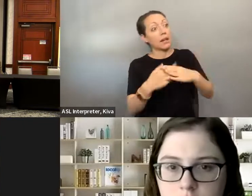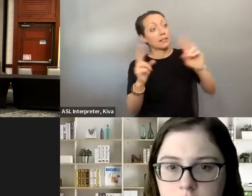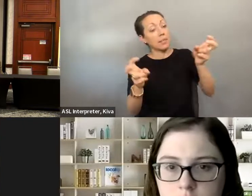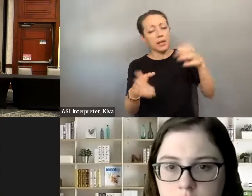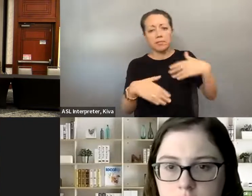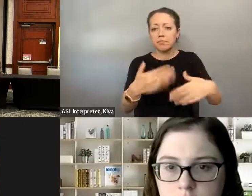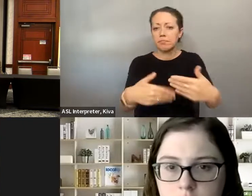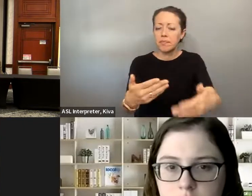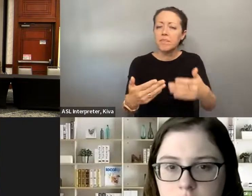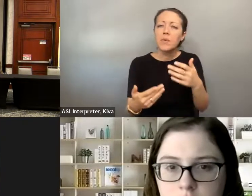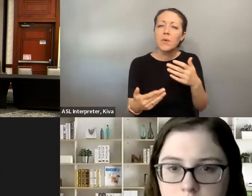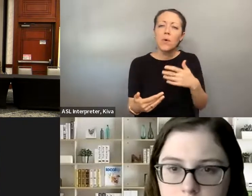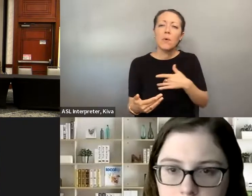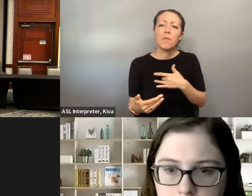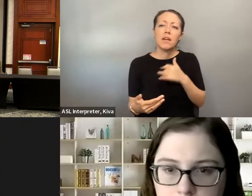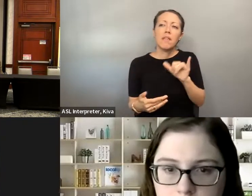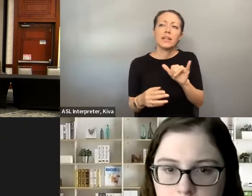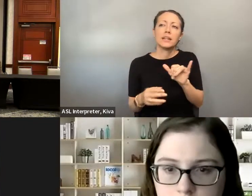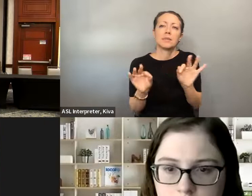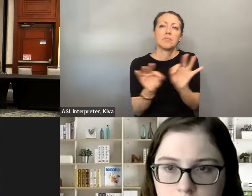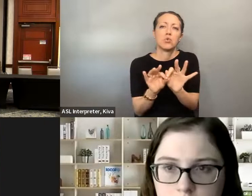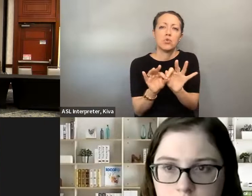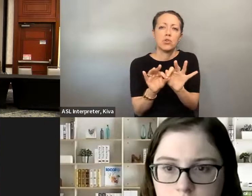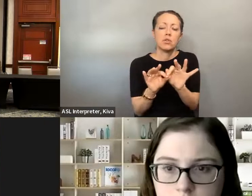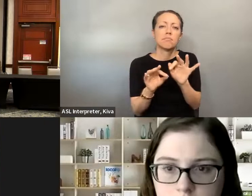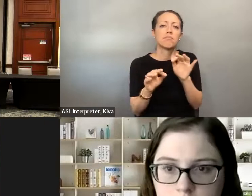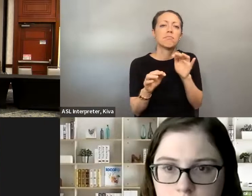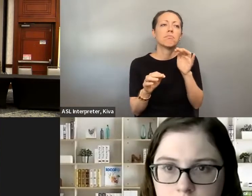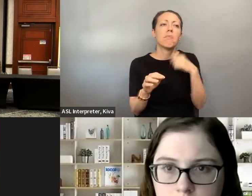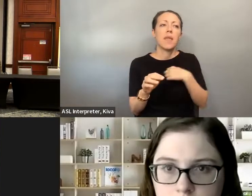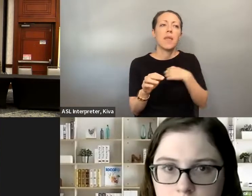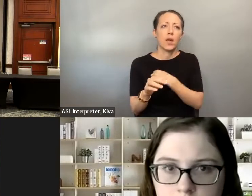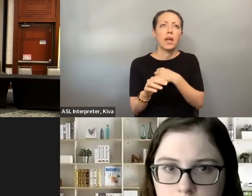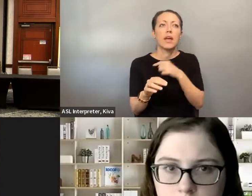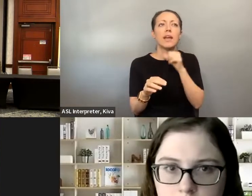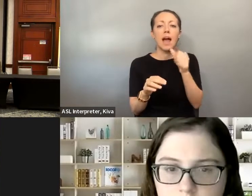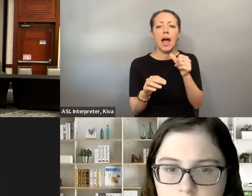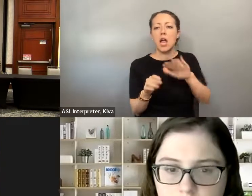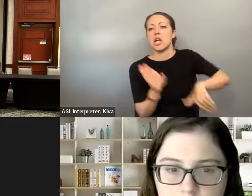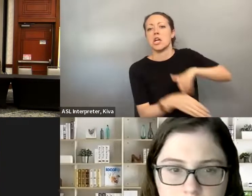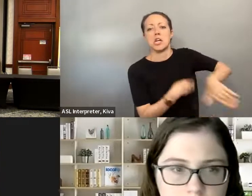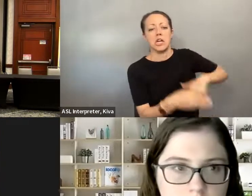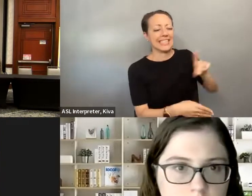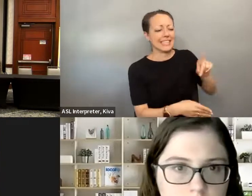Or a potential negative into a positive, was mentioned that we've been doing this all our lives, or however long we've been disabled, because that's just how you navigate. this all our lives or however long we've been disabled because that's how you do life and I think it's important to